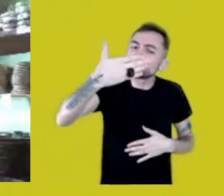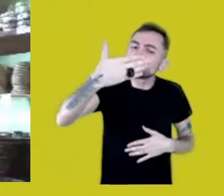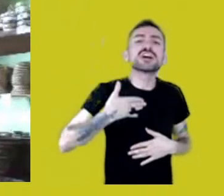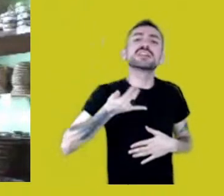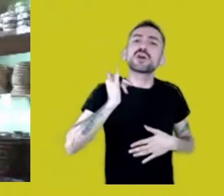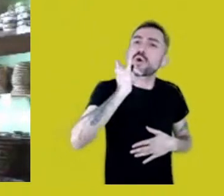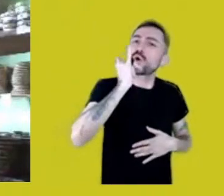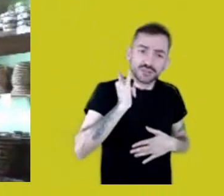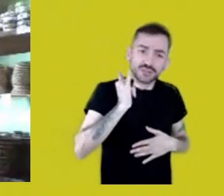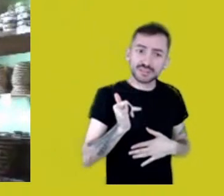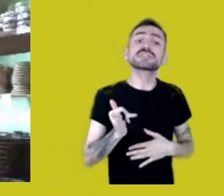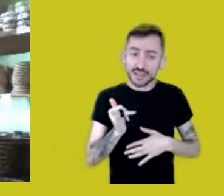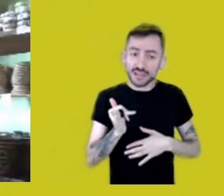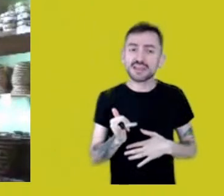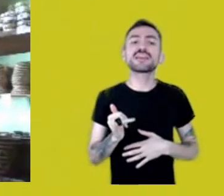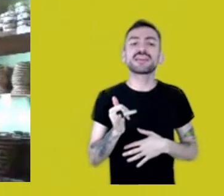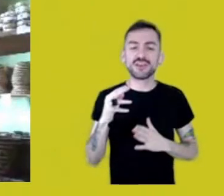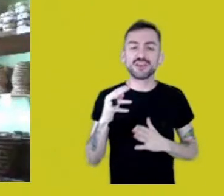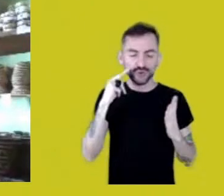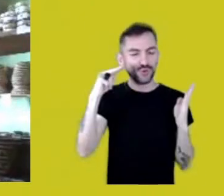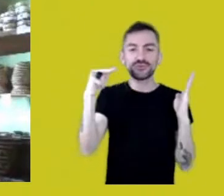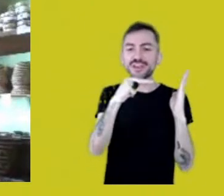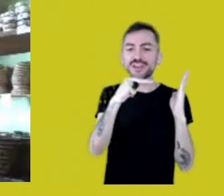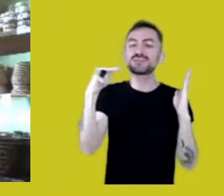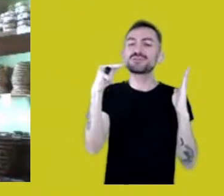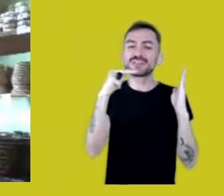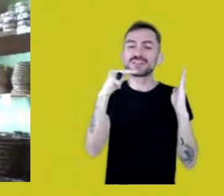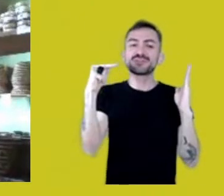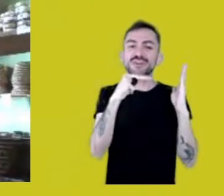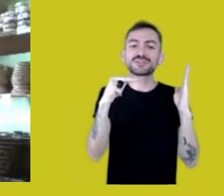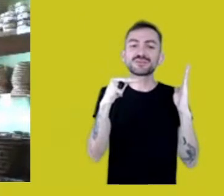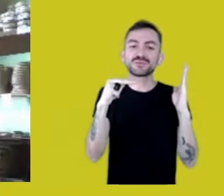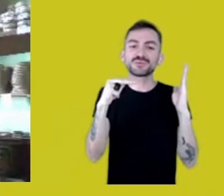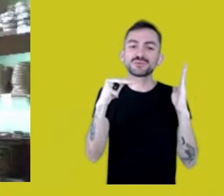I’m here looking all the time to the pottery behind Francy,